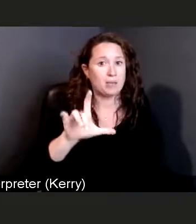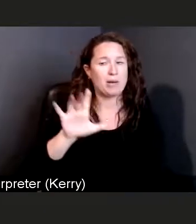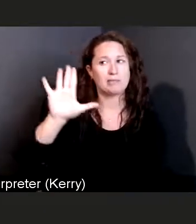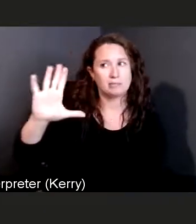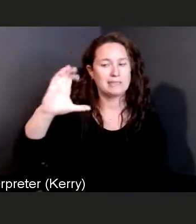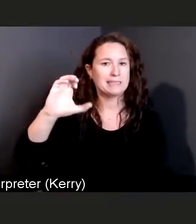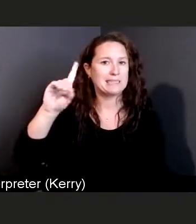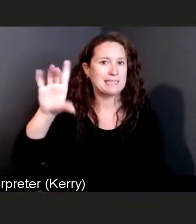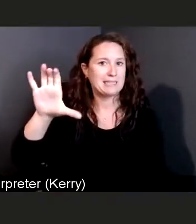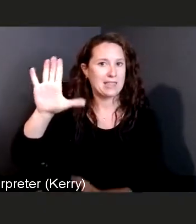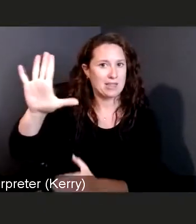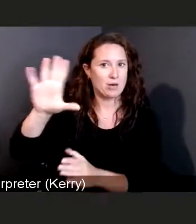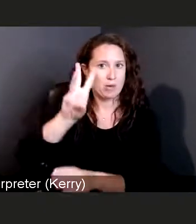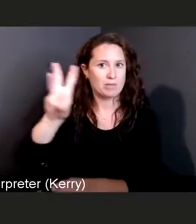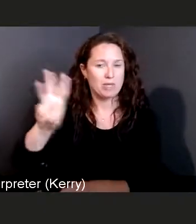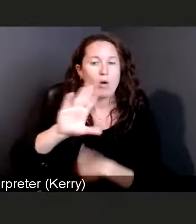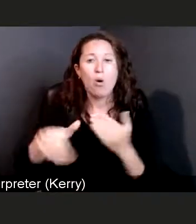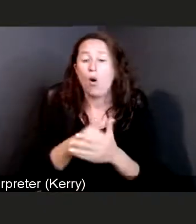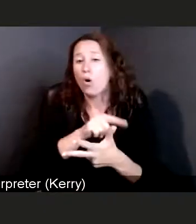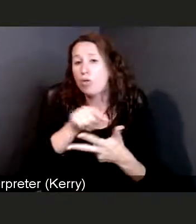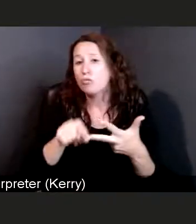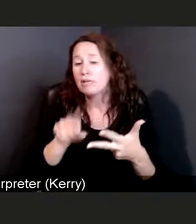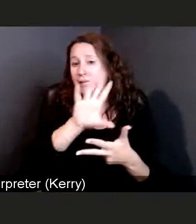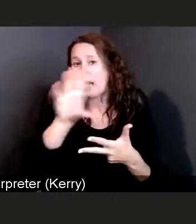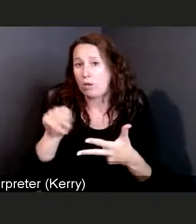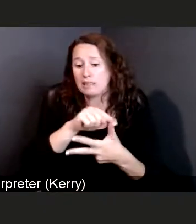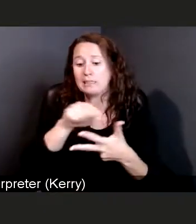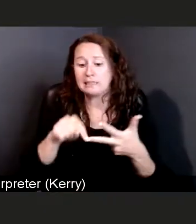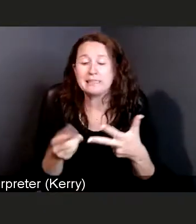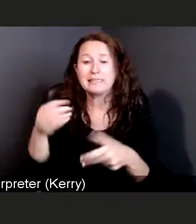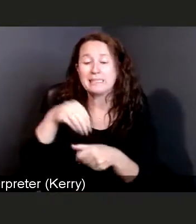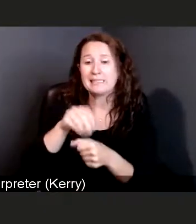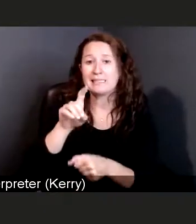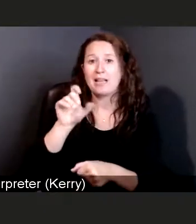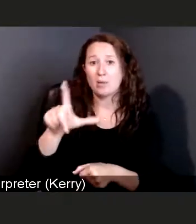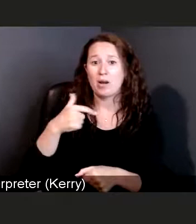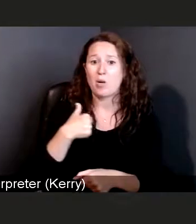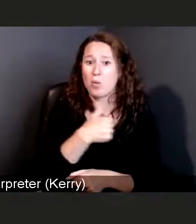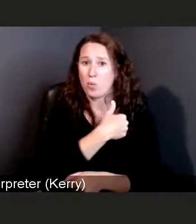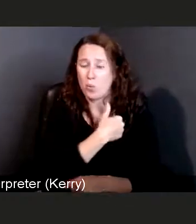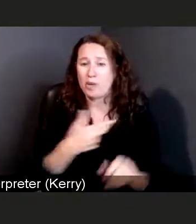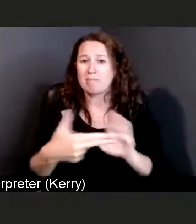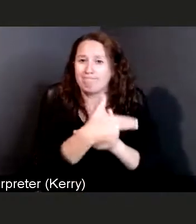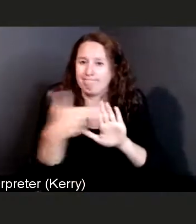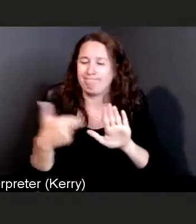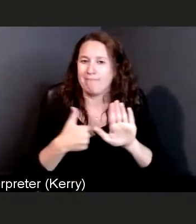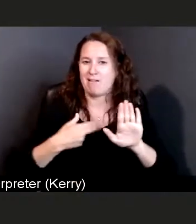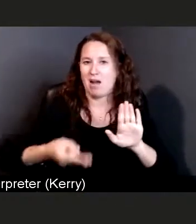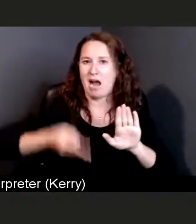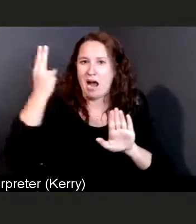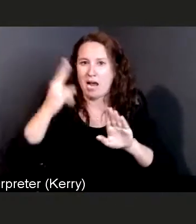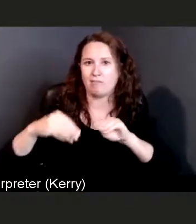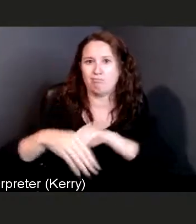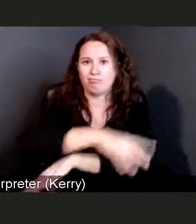all three counties in Delaware are currently listed as having high spread of COVID. Last week,